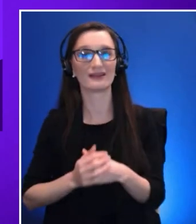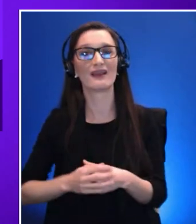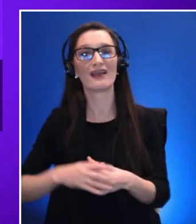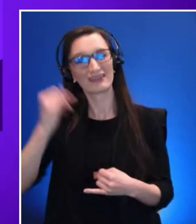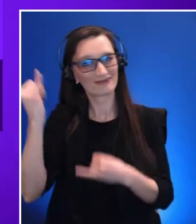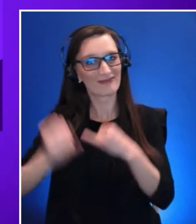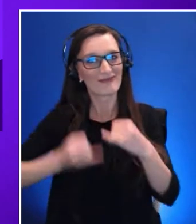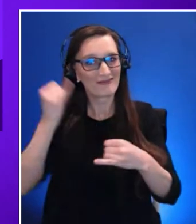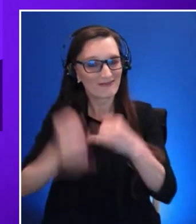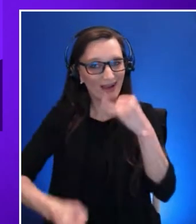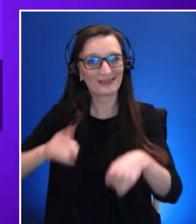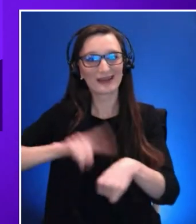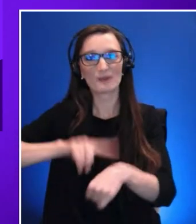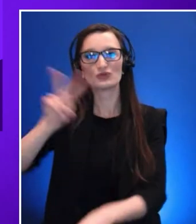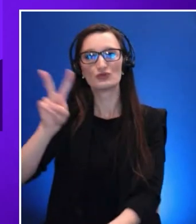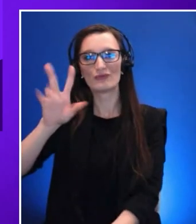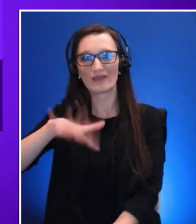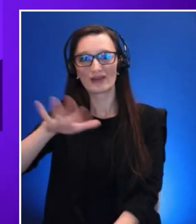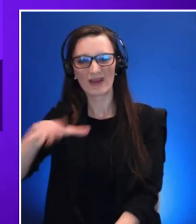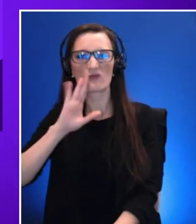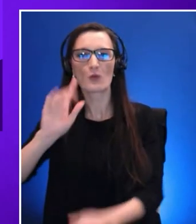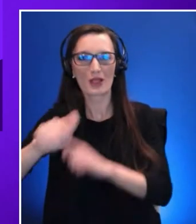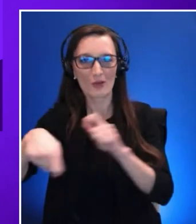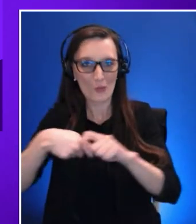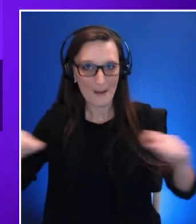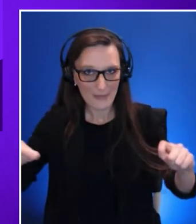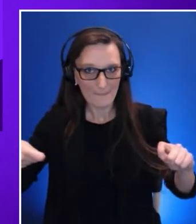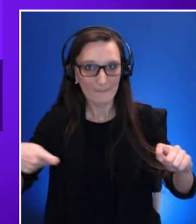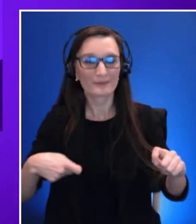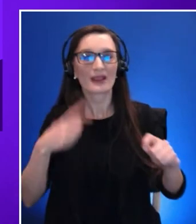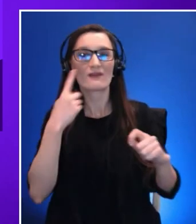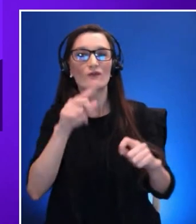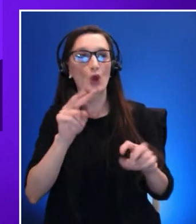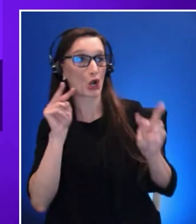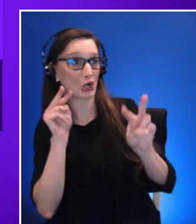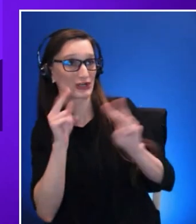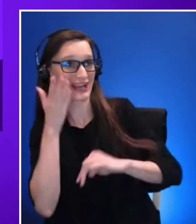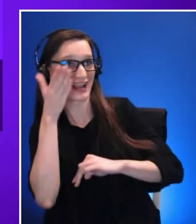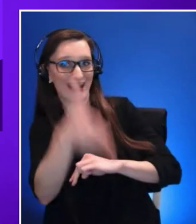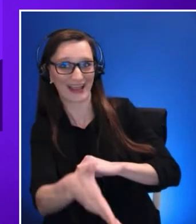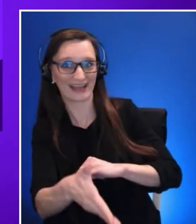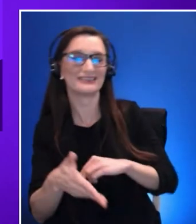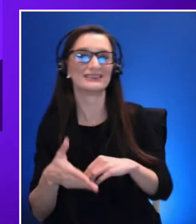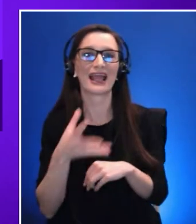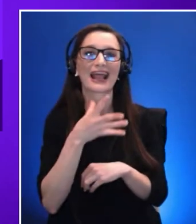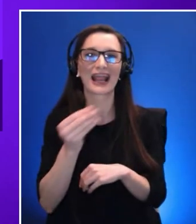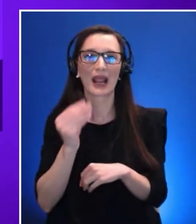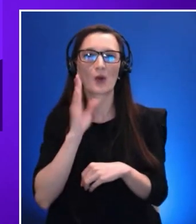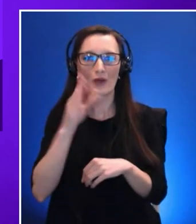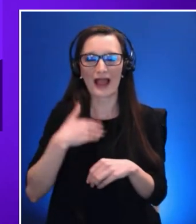for the day looking ahead and we'll give you a little brief into intro to day two coming tomorrow